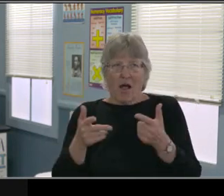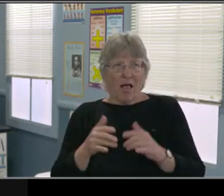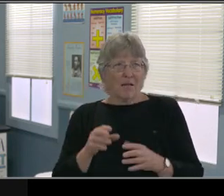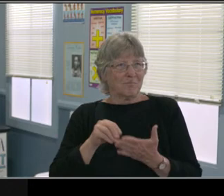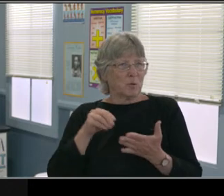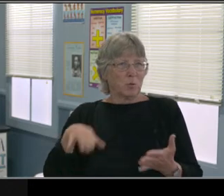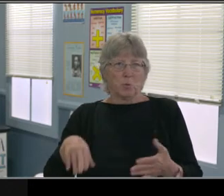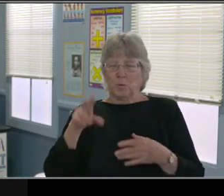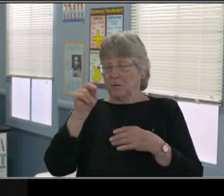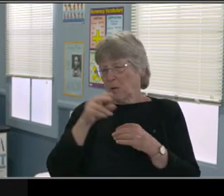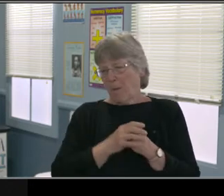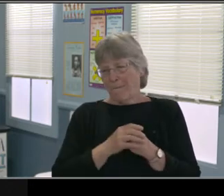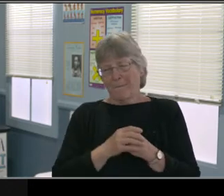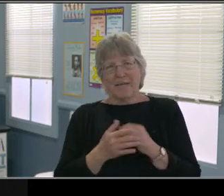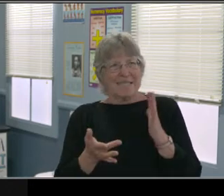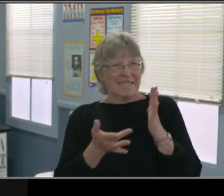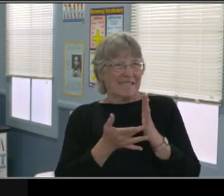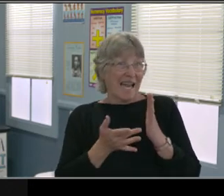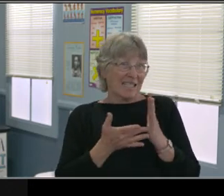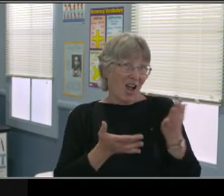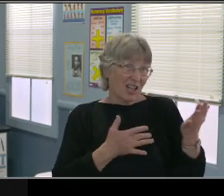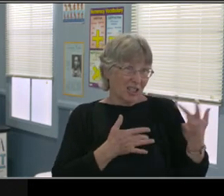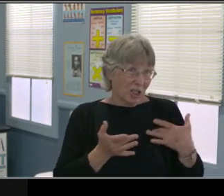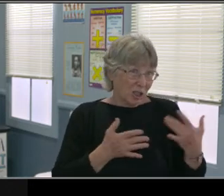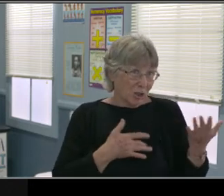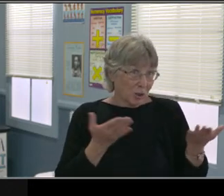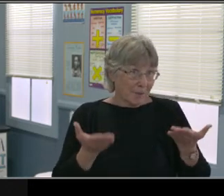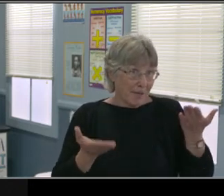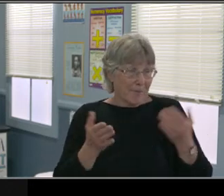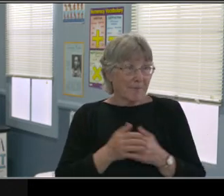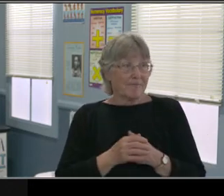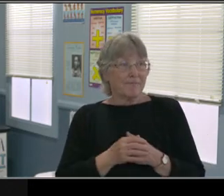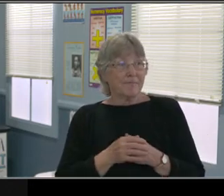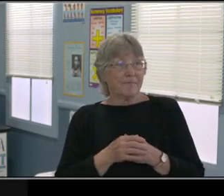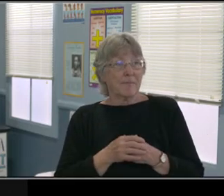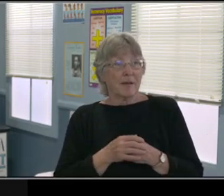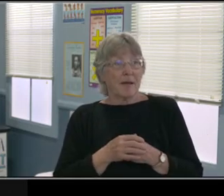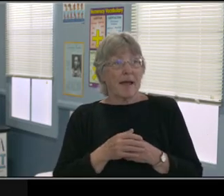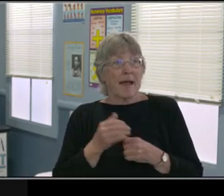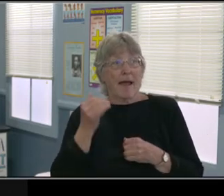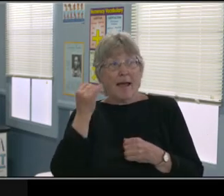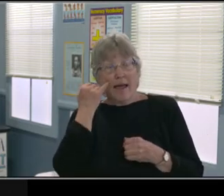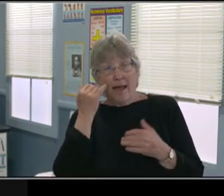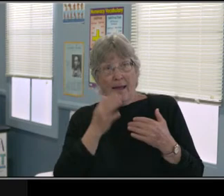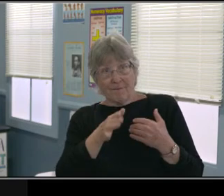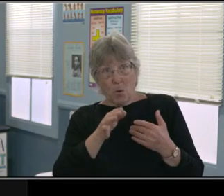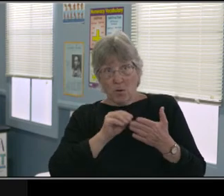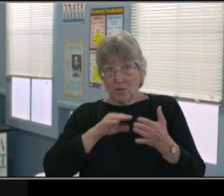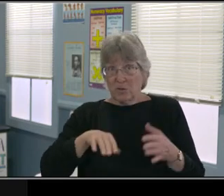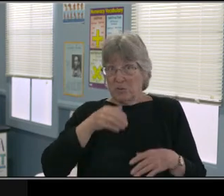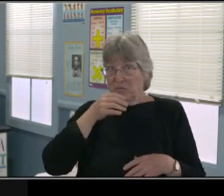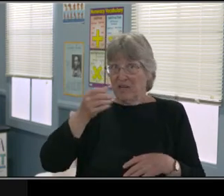extra time to get those 20 problems done." And that may be different in middle school and high school